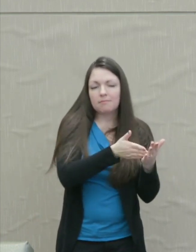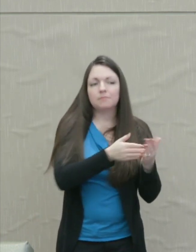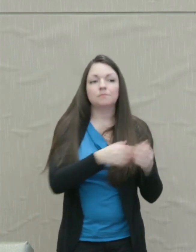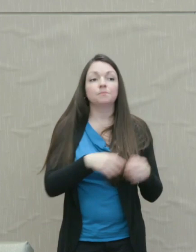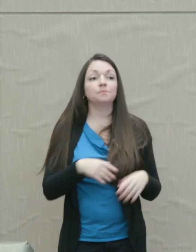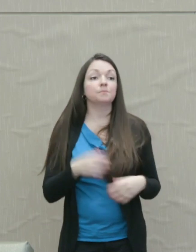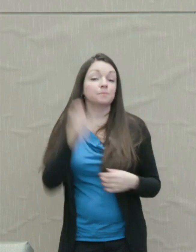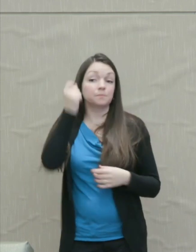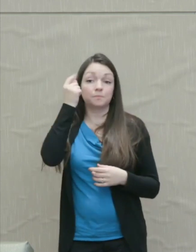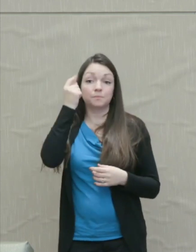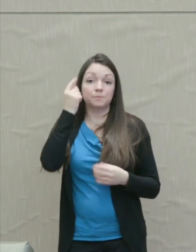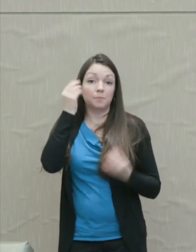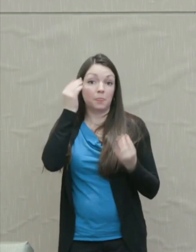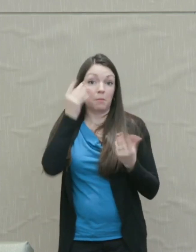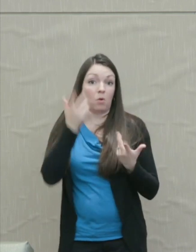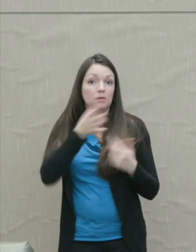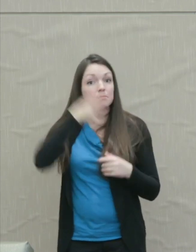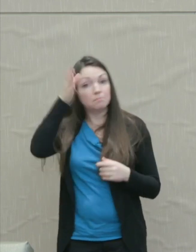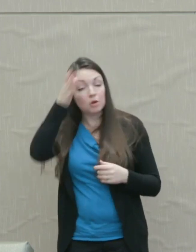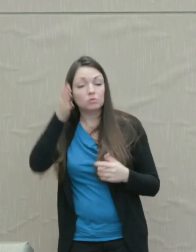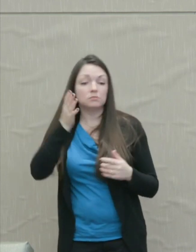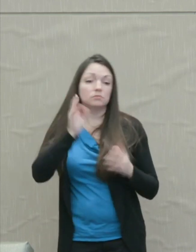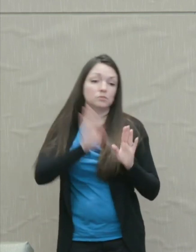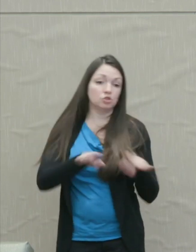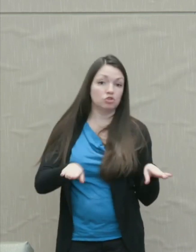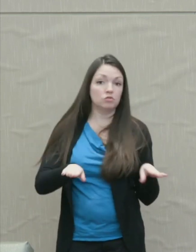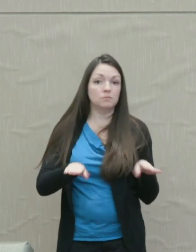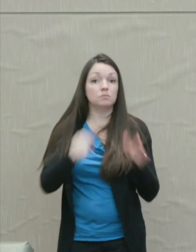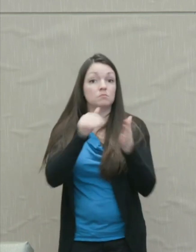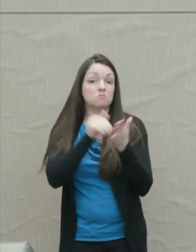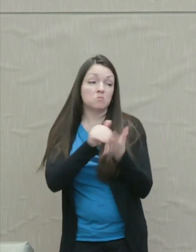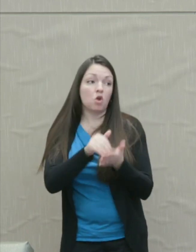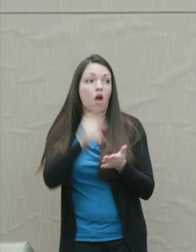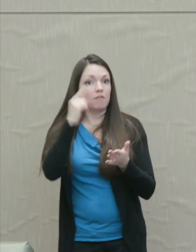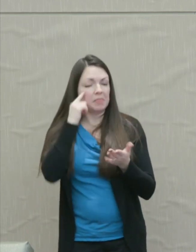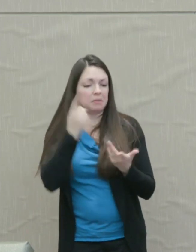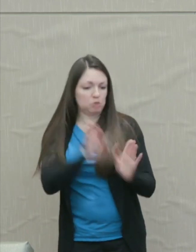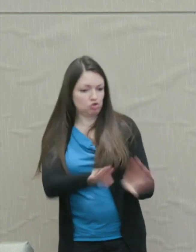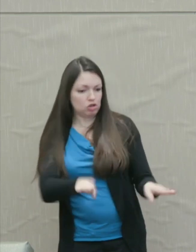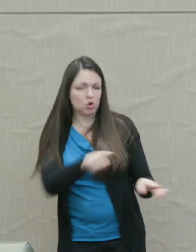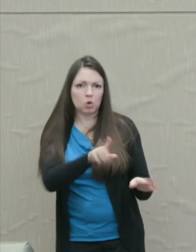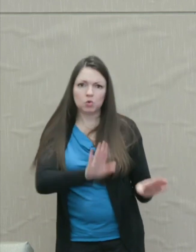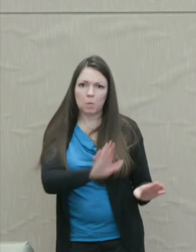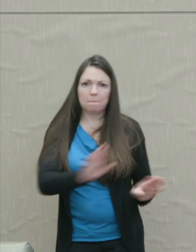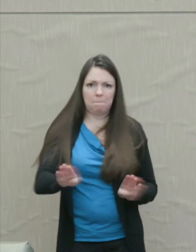Now of course parents often feel that children have acted wrongfully and they're outraged.